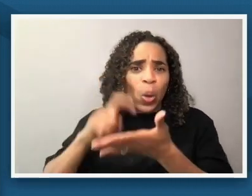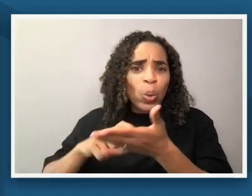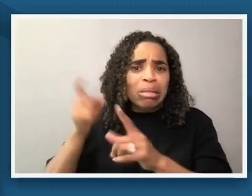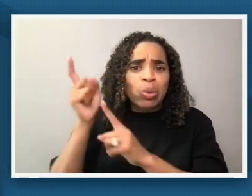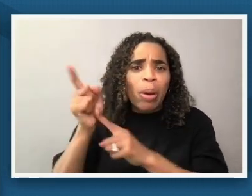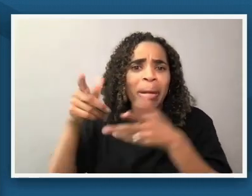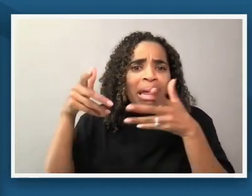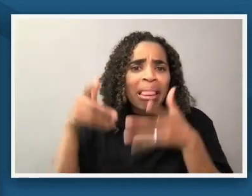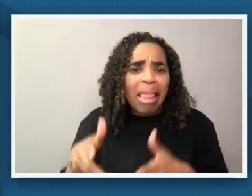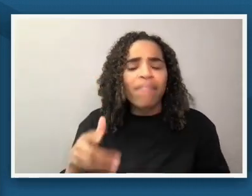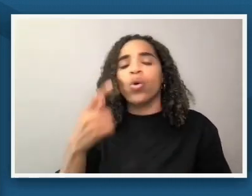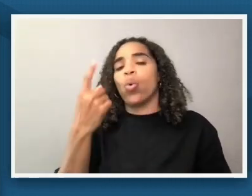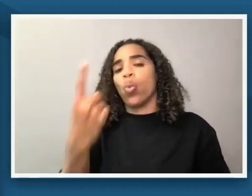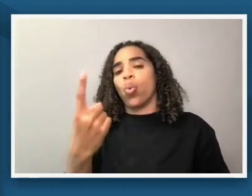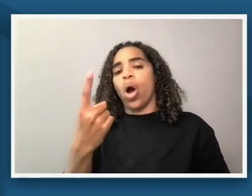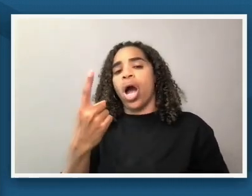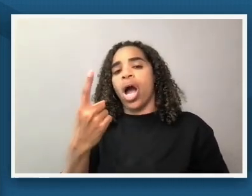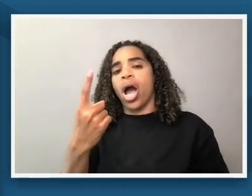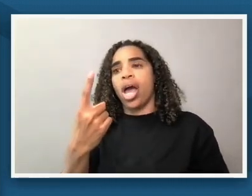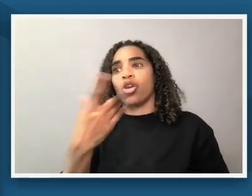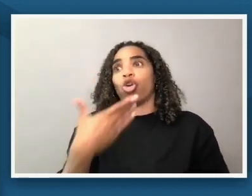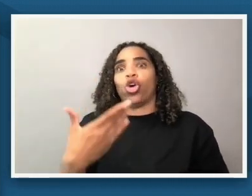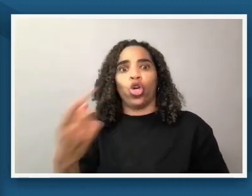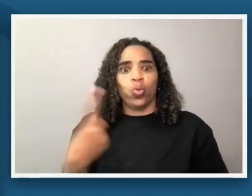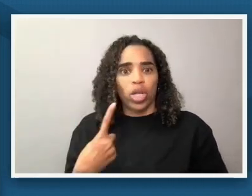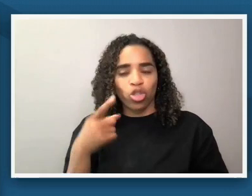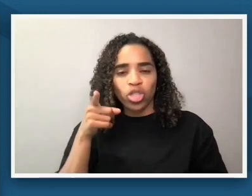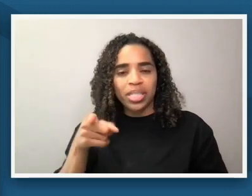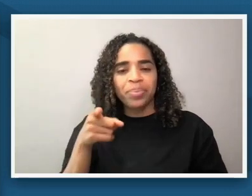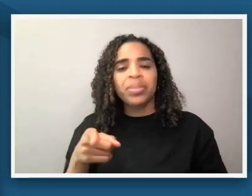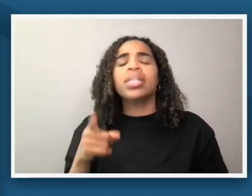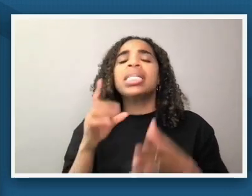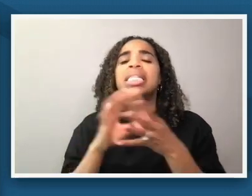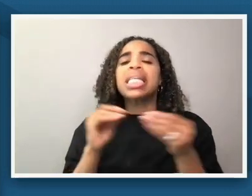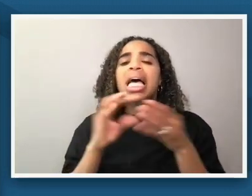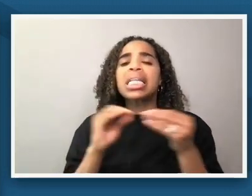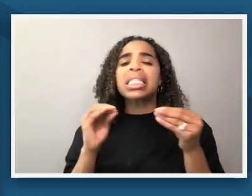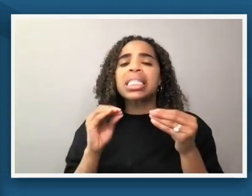incredibly practical question